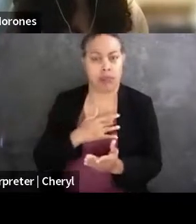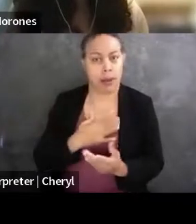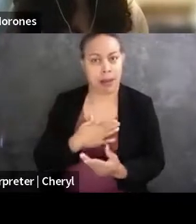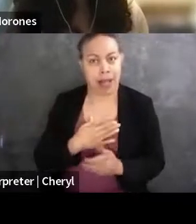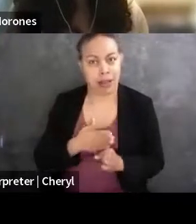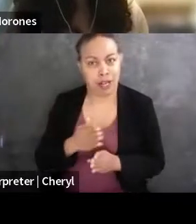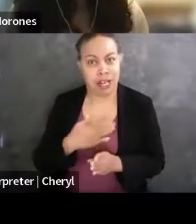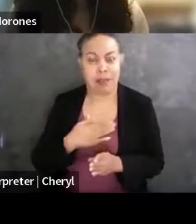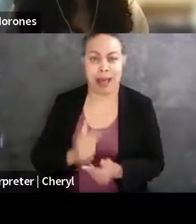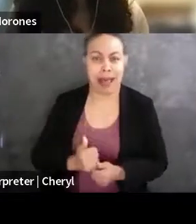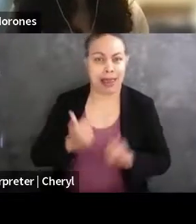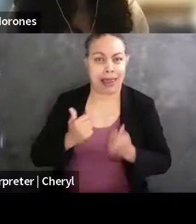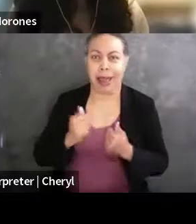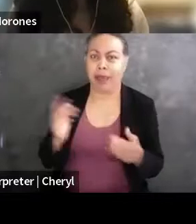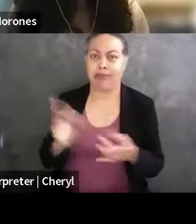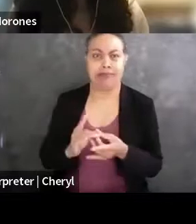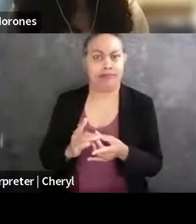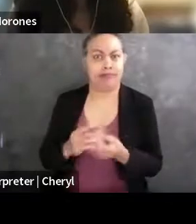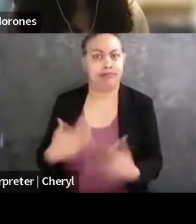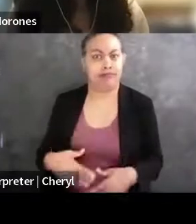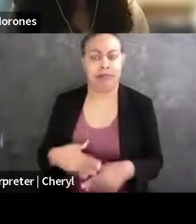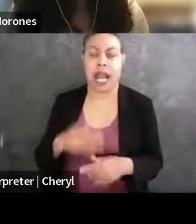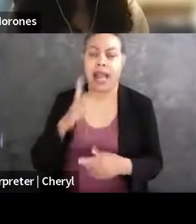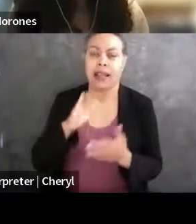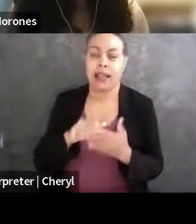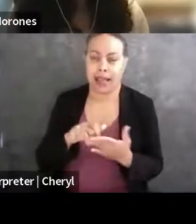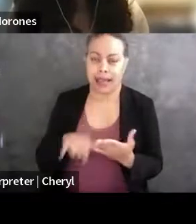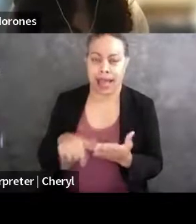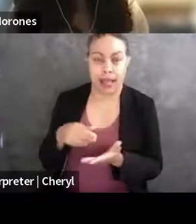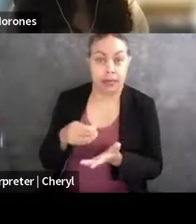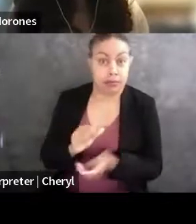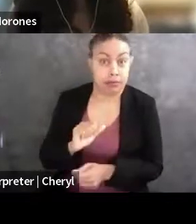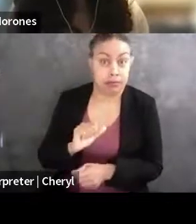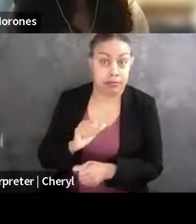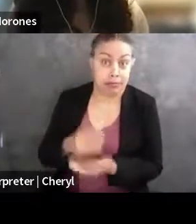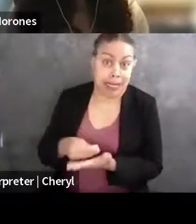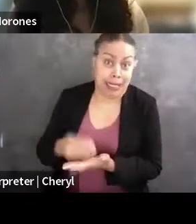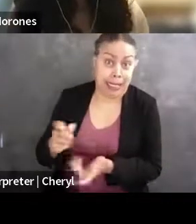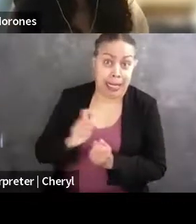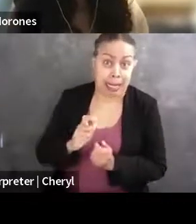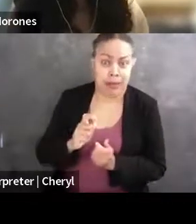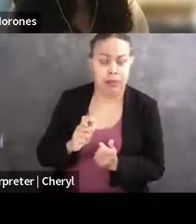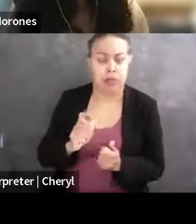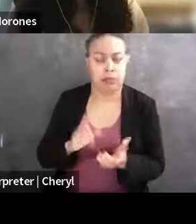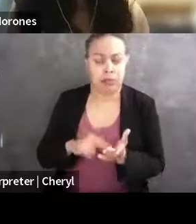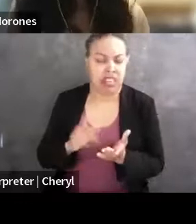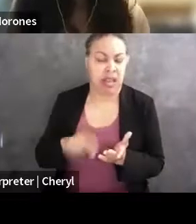And I think the scholarship helped push me, of course, to accept that invitation from Emory Law.